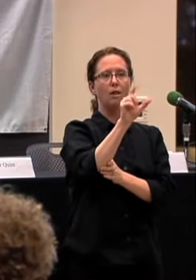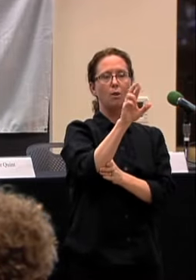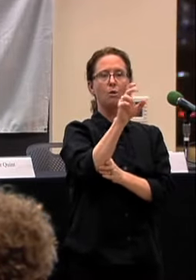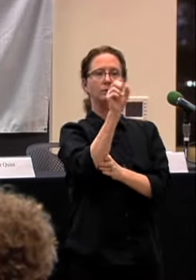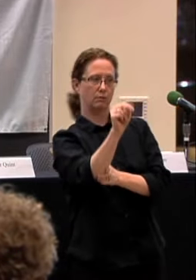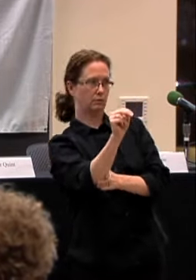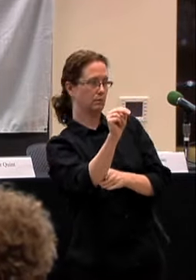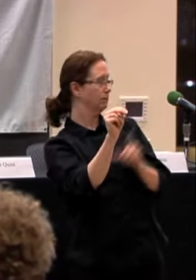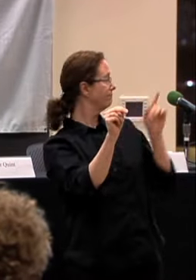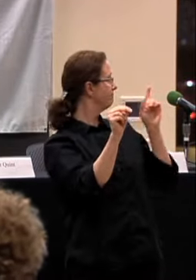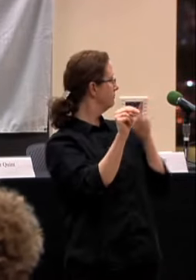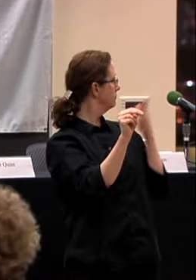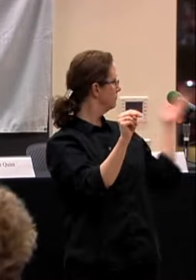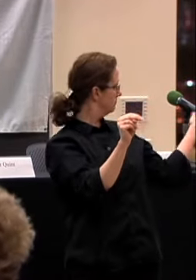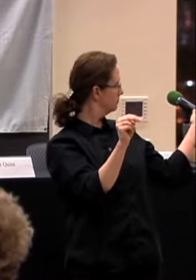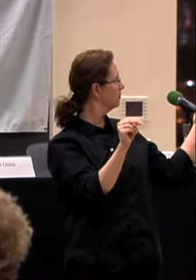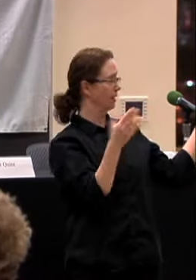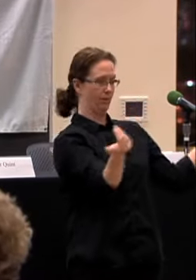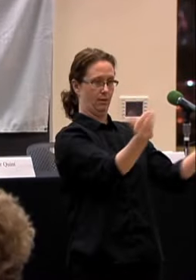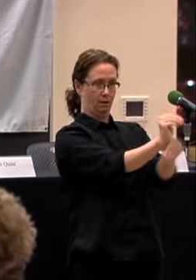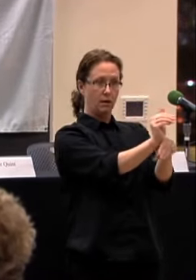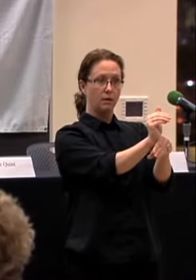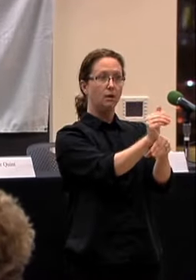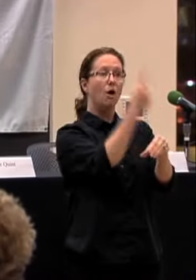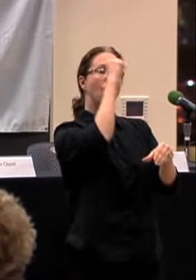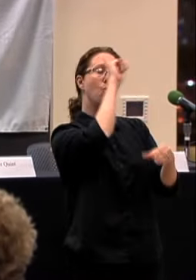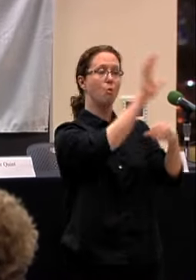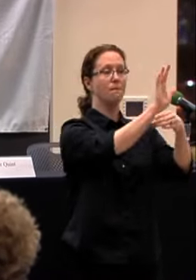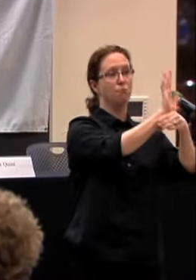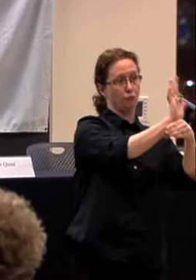WHO WILL SERVE AS OUR MODERATOR THIS EVENING, BOTH FOR THE SCREENING